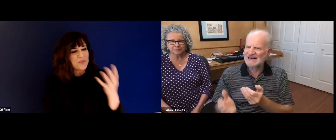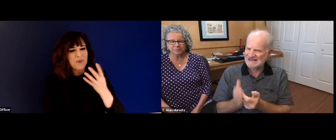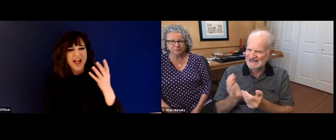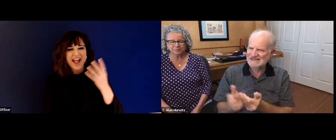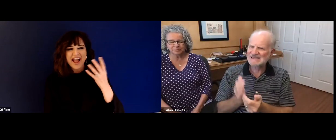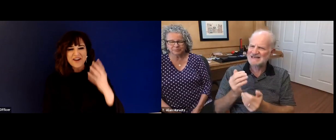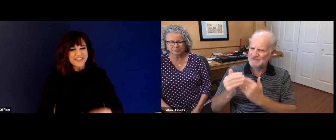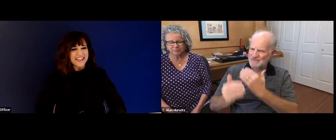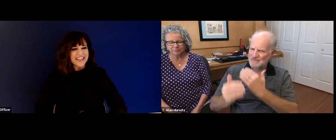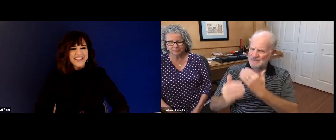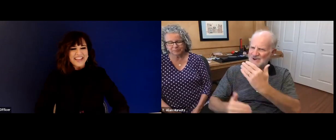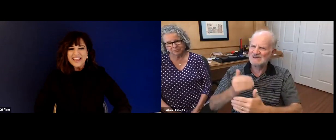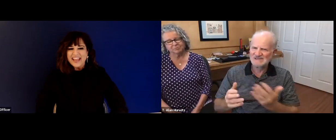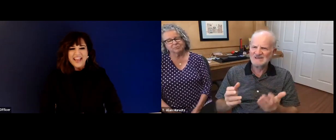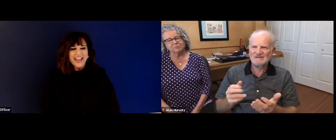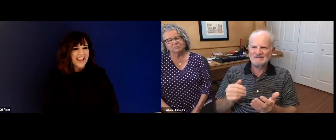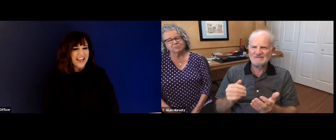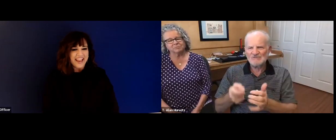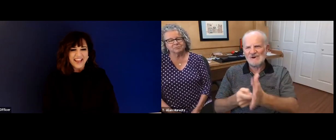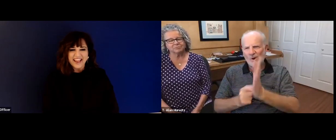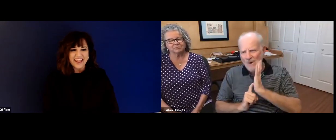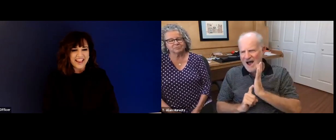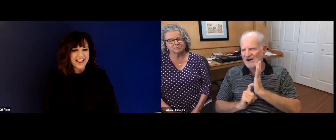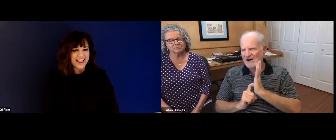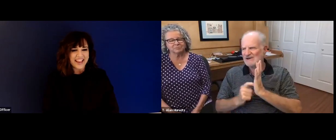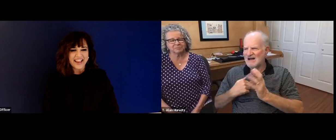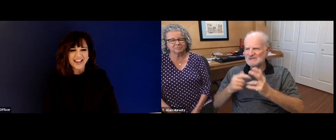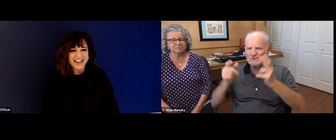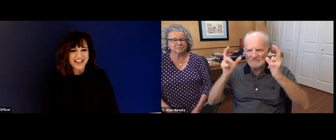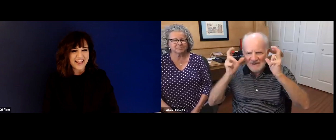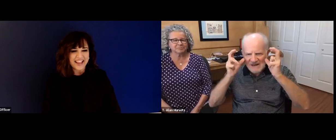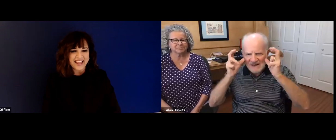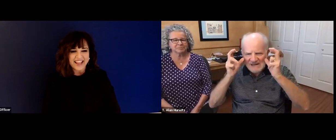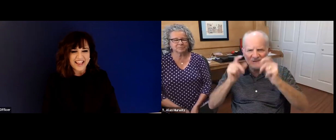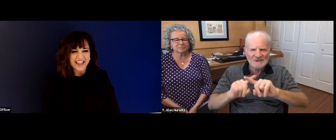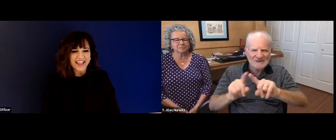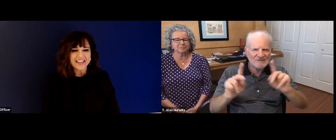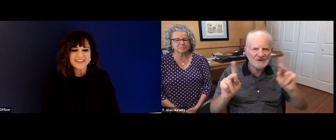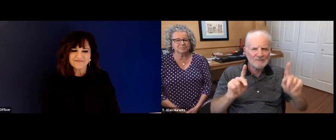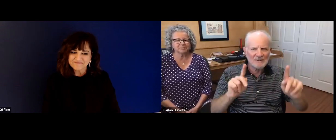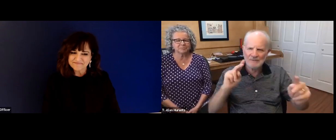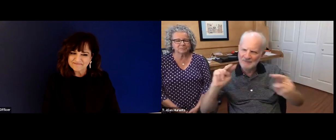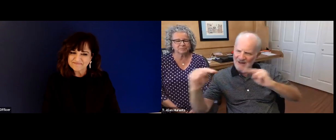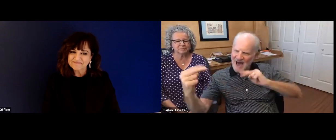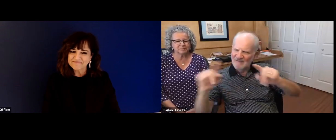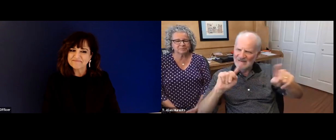did the organization that's sort of helped them make that decision ultimately, but But you're right, it wasn't an easy